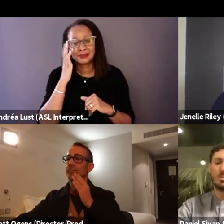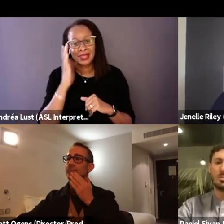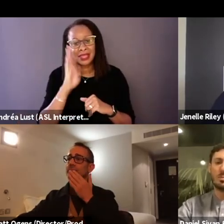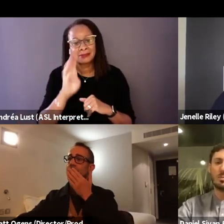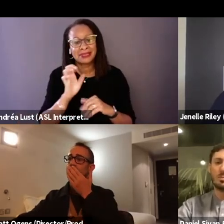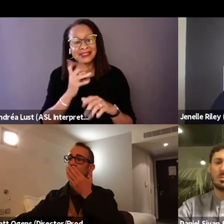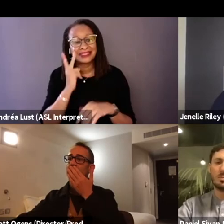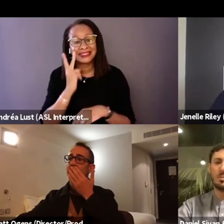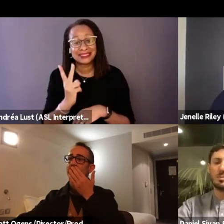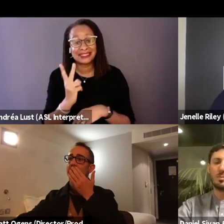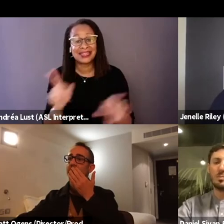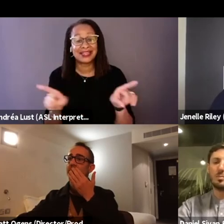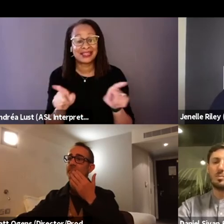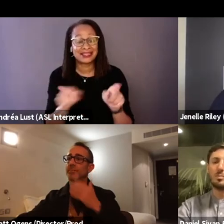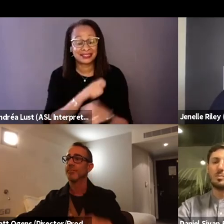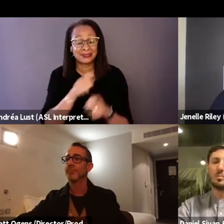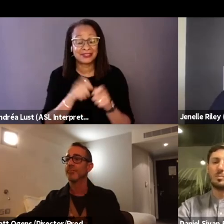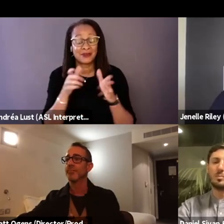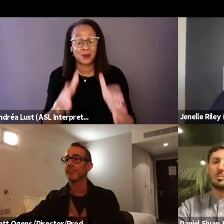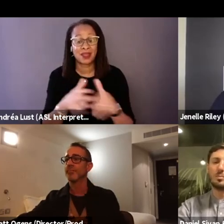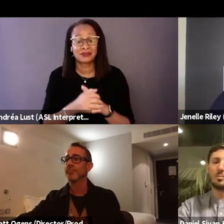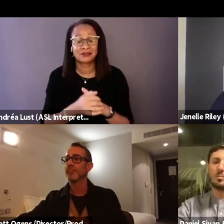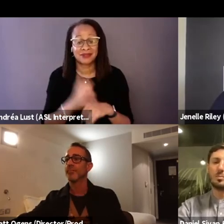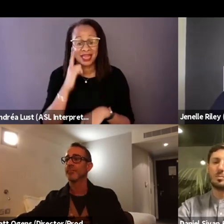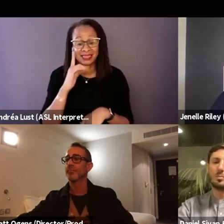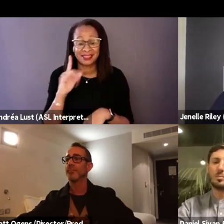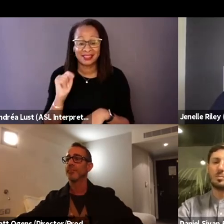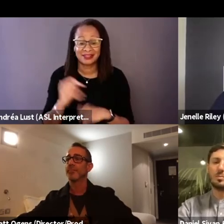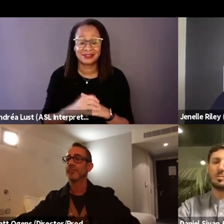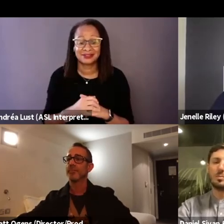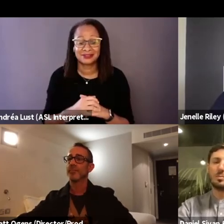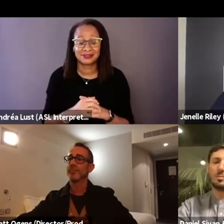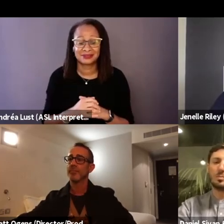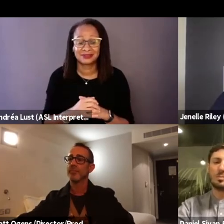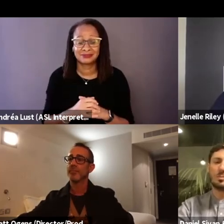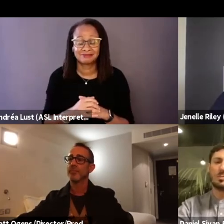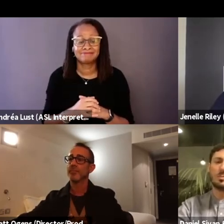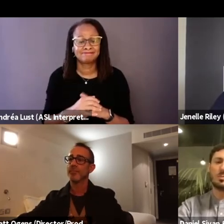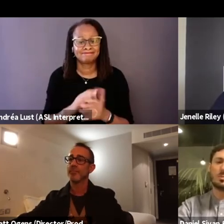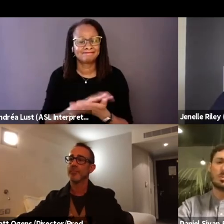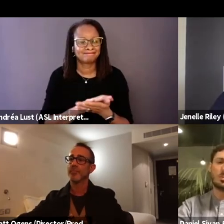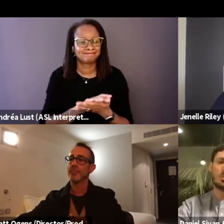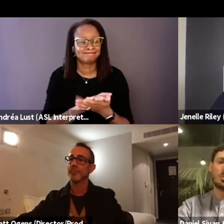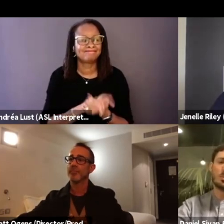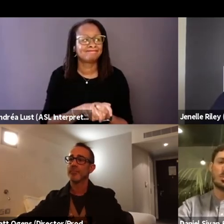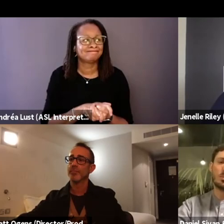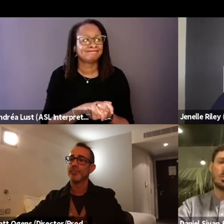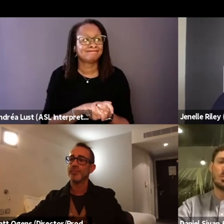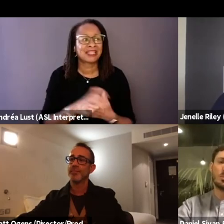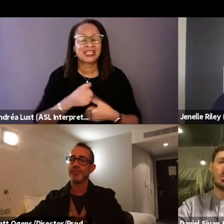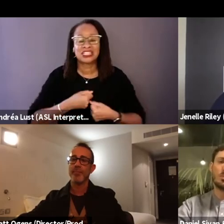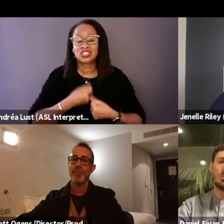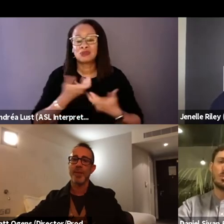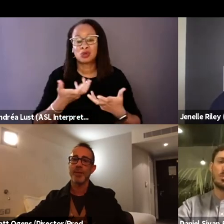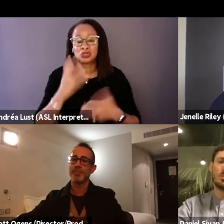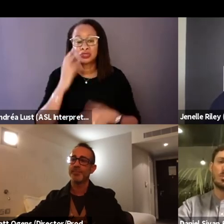I think it's quite an emotional experience, right. Jon we'll have, I mean, you were there.